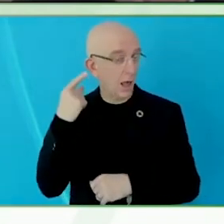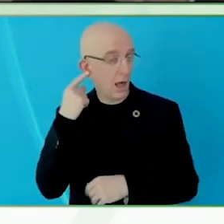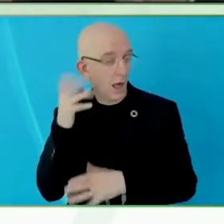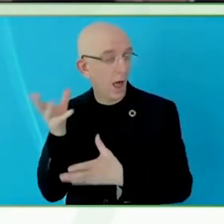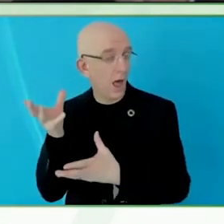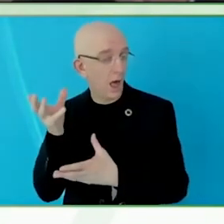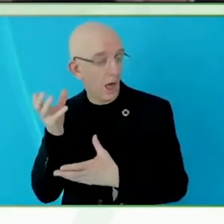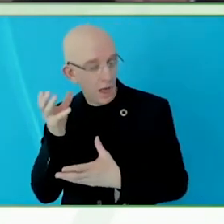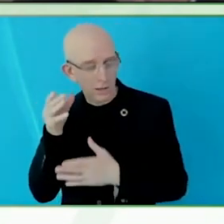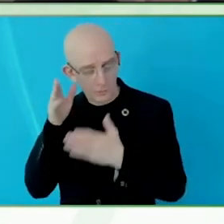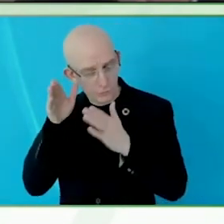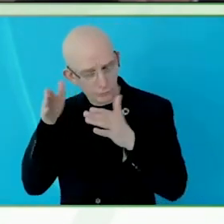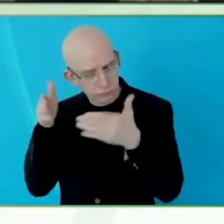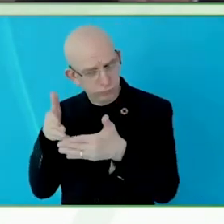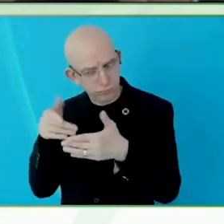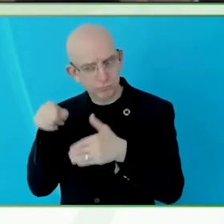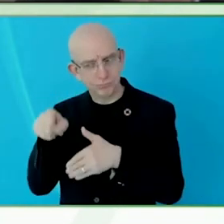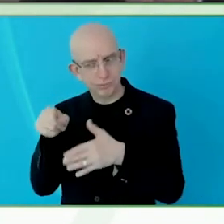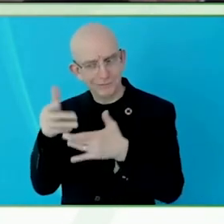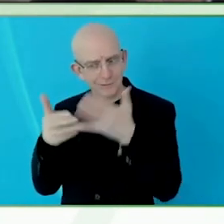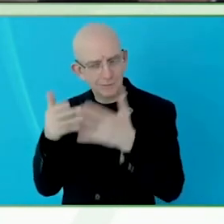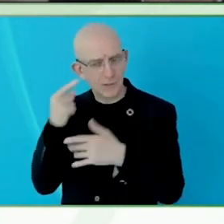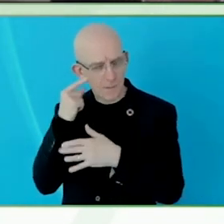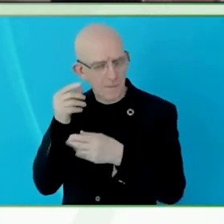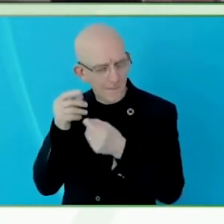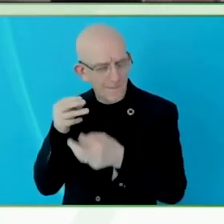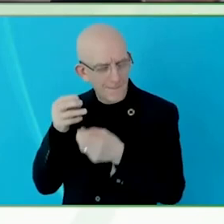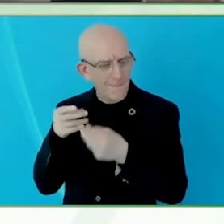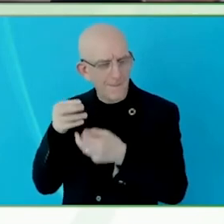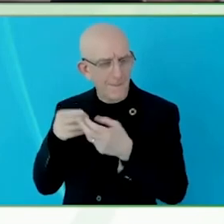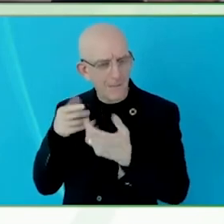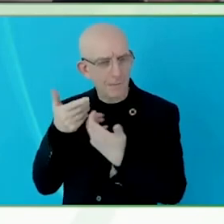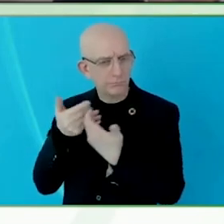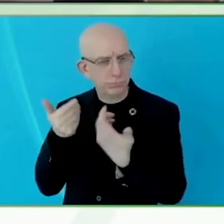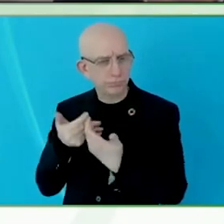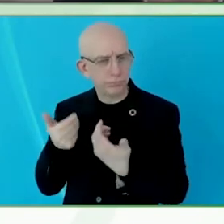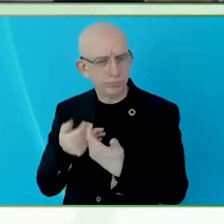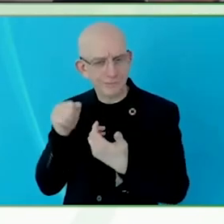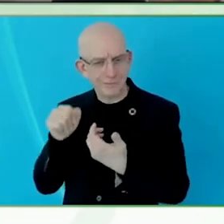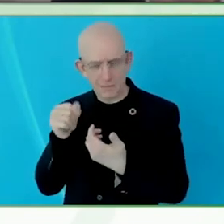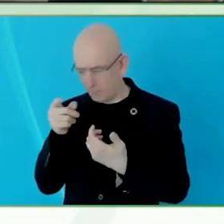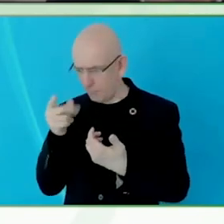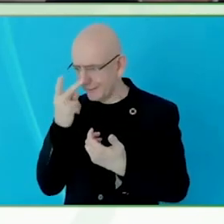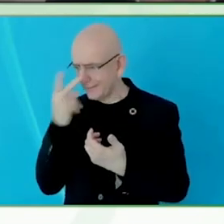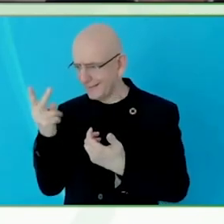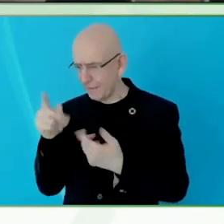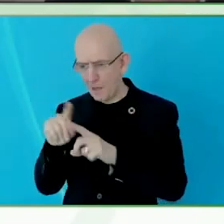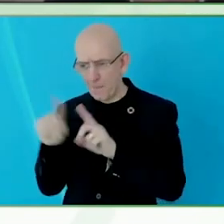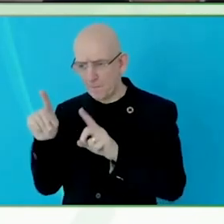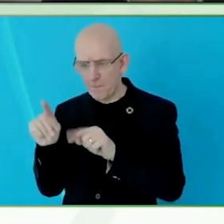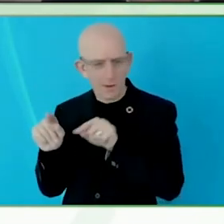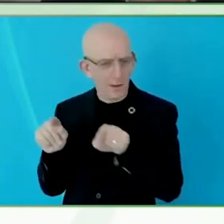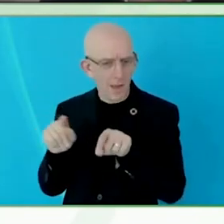The train our young people, in the use of a different multisensory approach to astronomy.